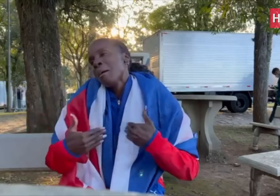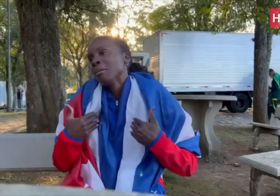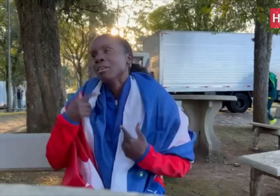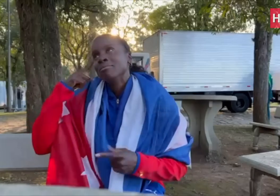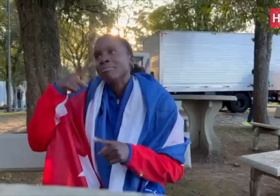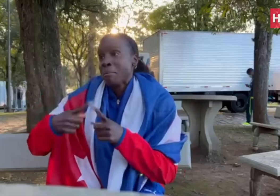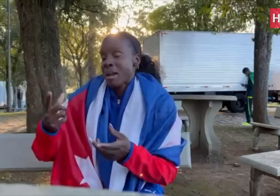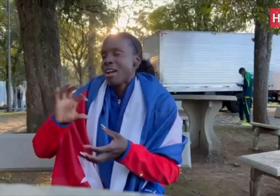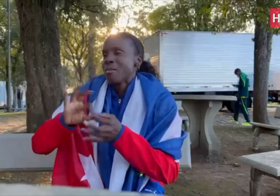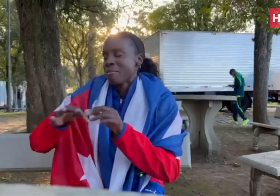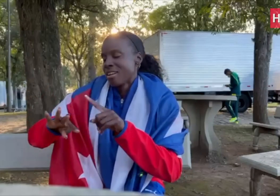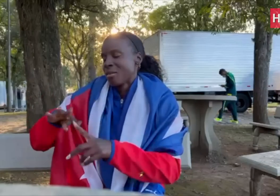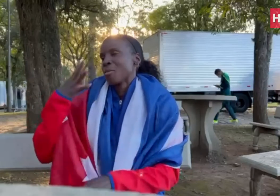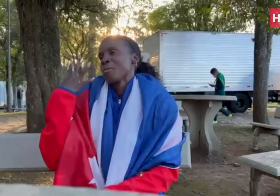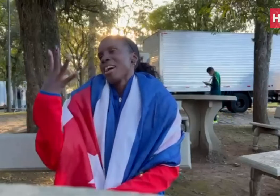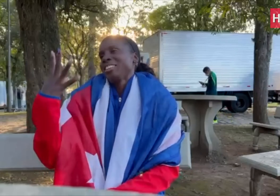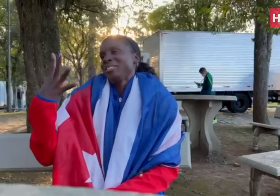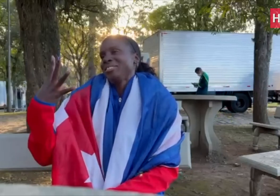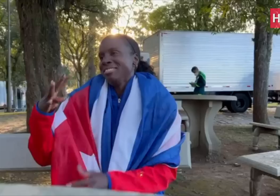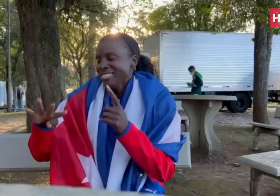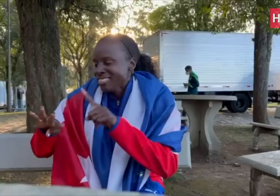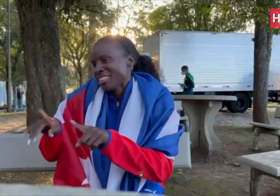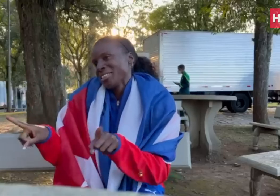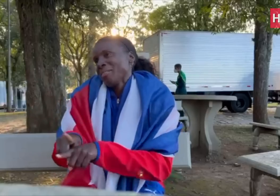as well as four gold to represent the medals that I won.